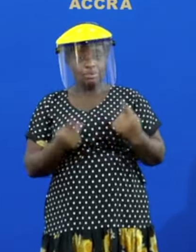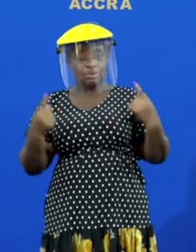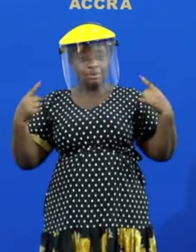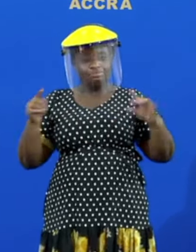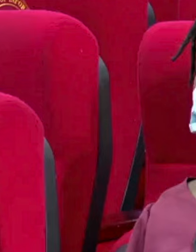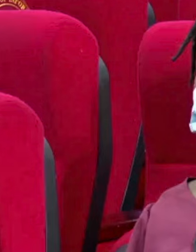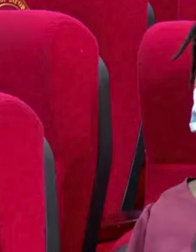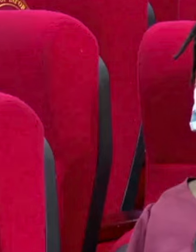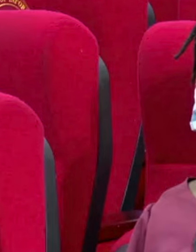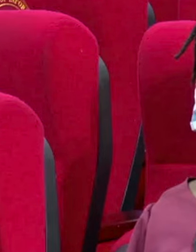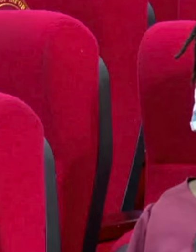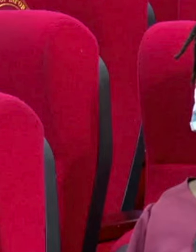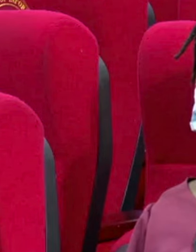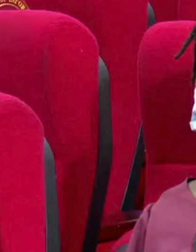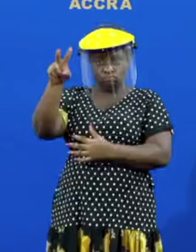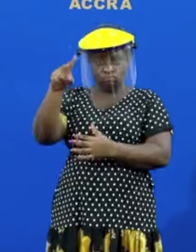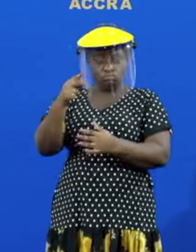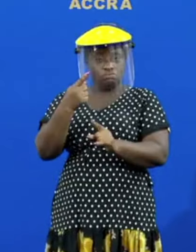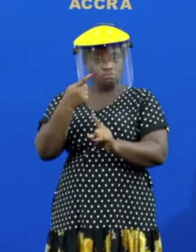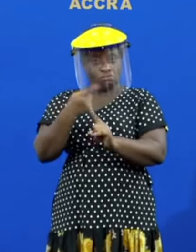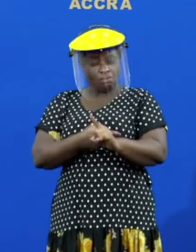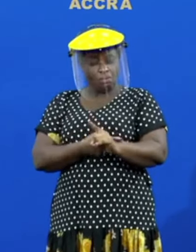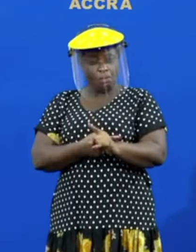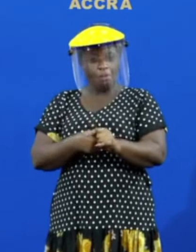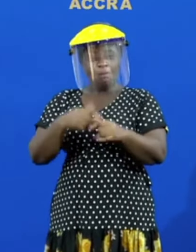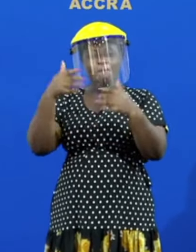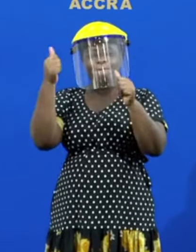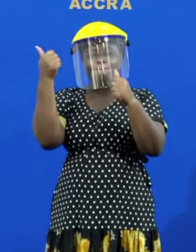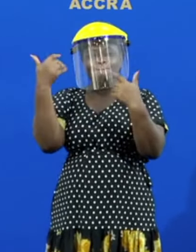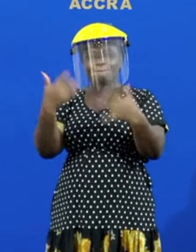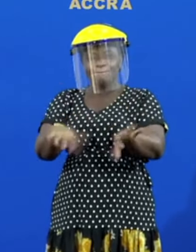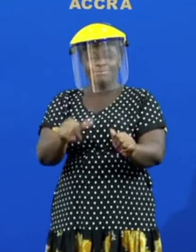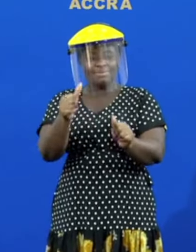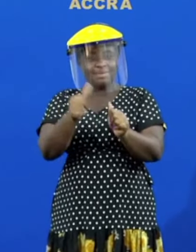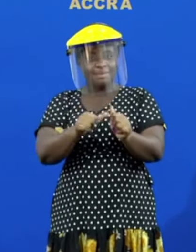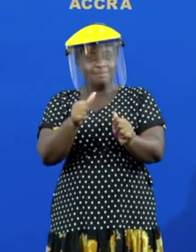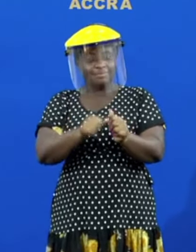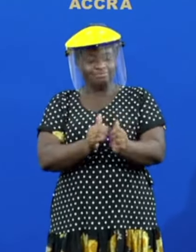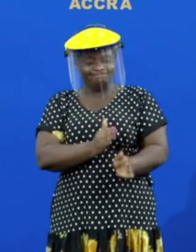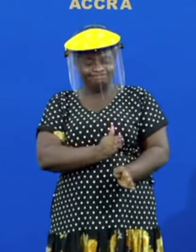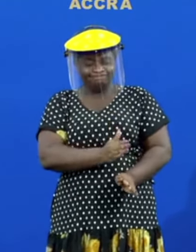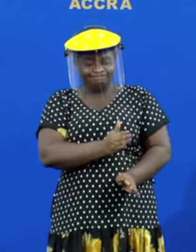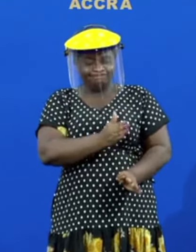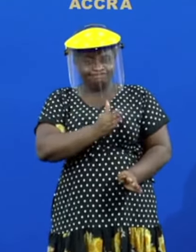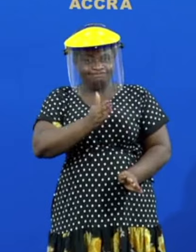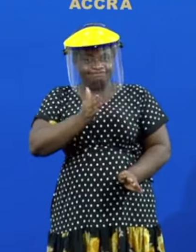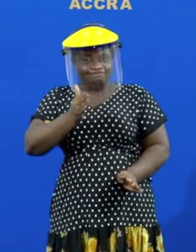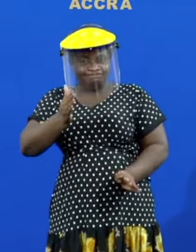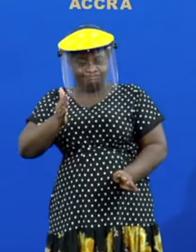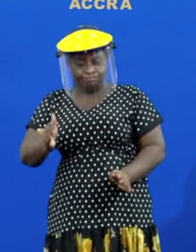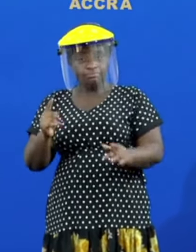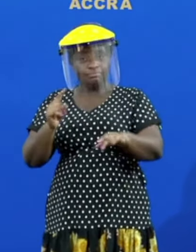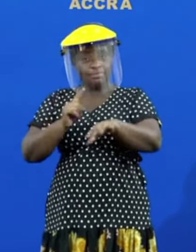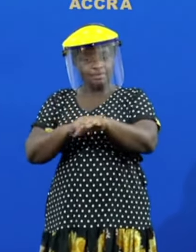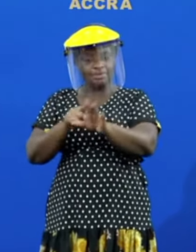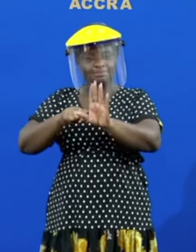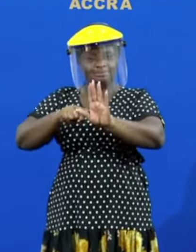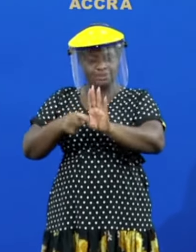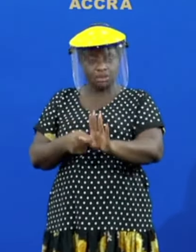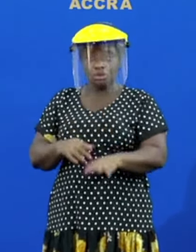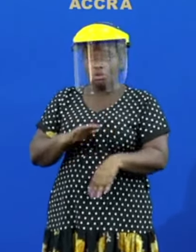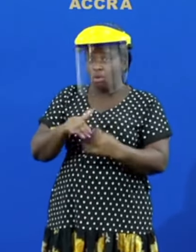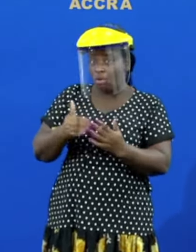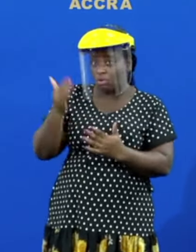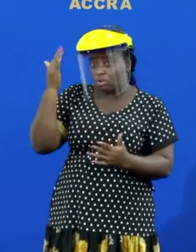12 months to complete each one from the point of commencement you recall earlier i think there was